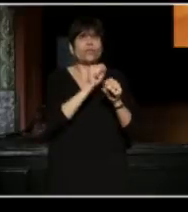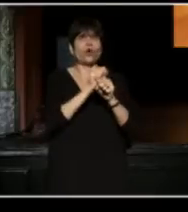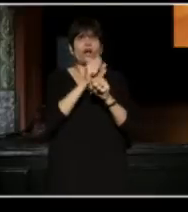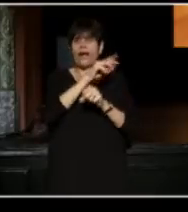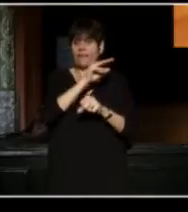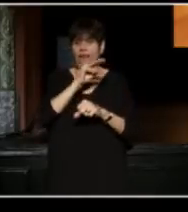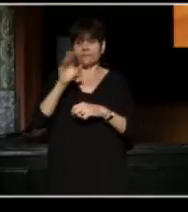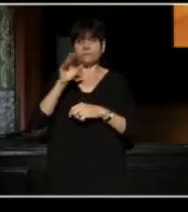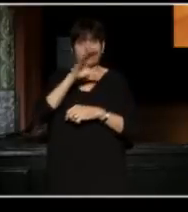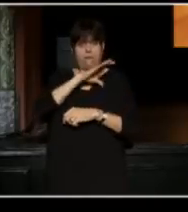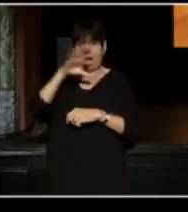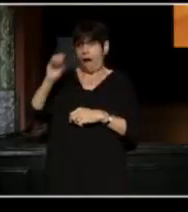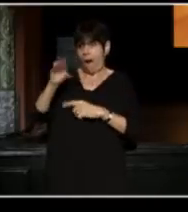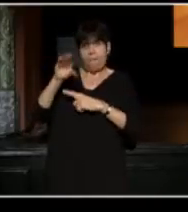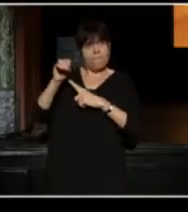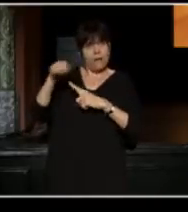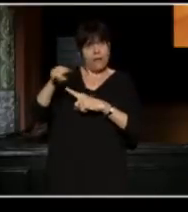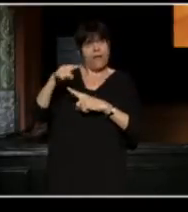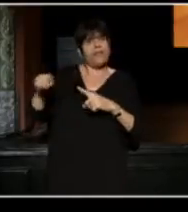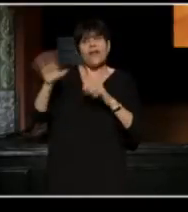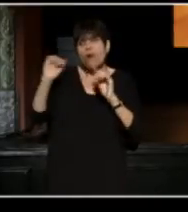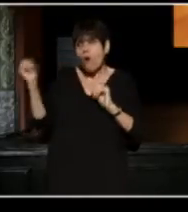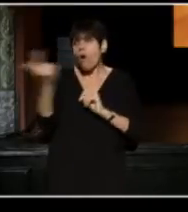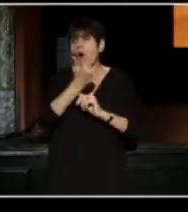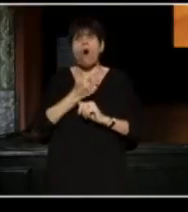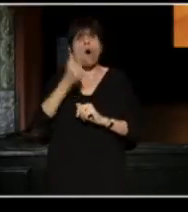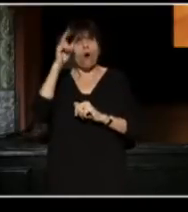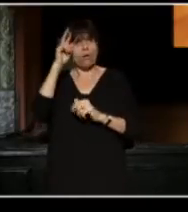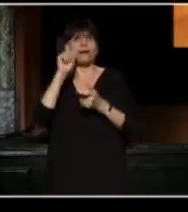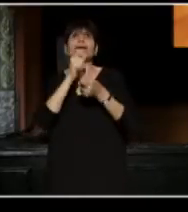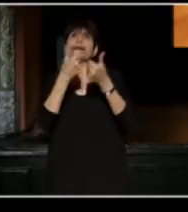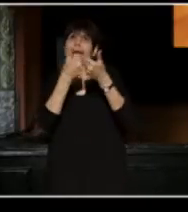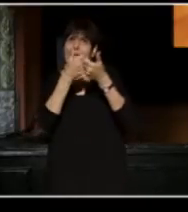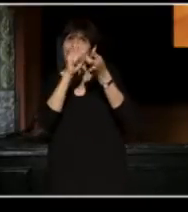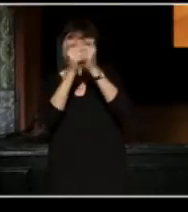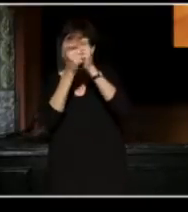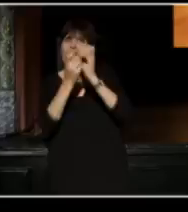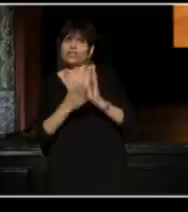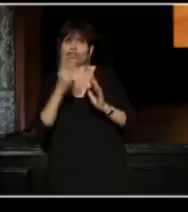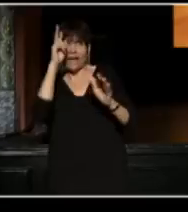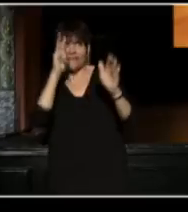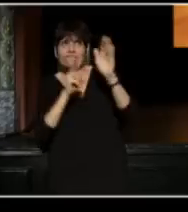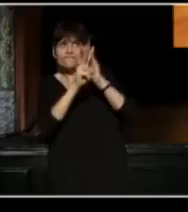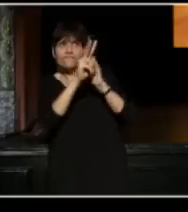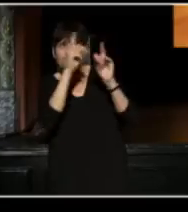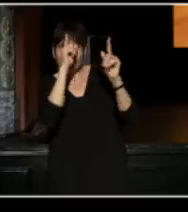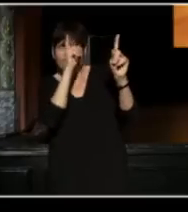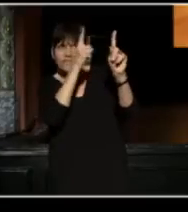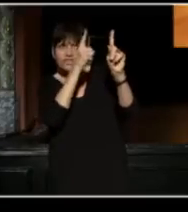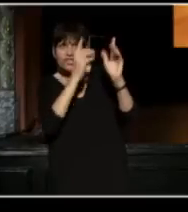is a game changer and a visionary. Transformation and tears will be witnessed tonight